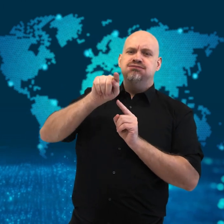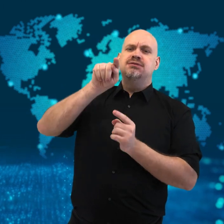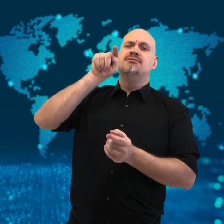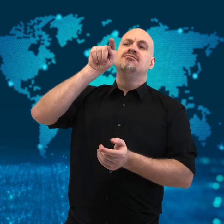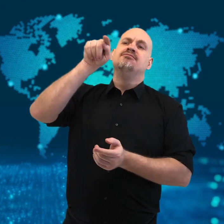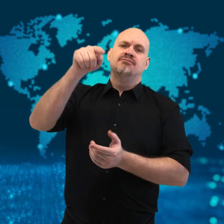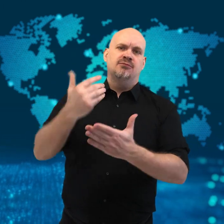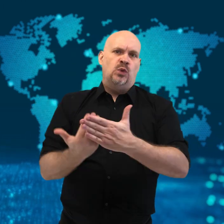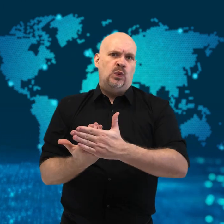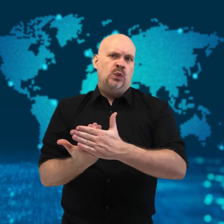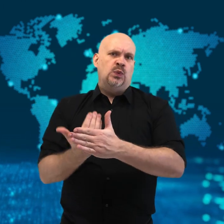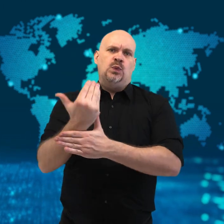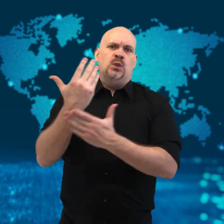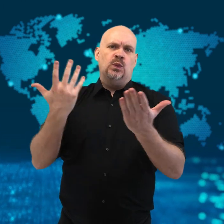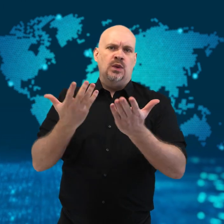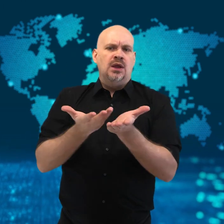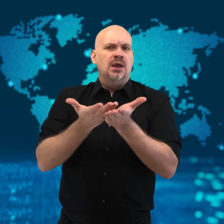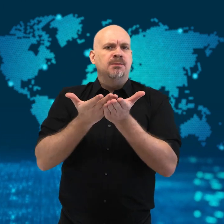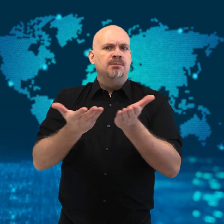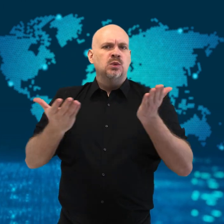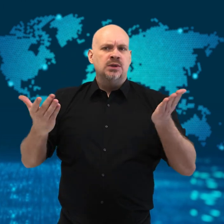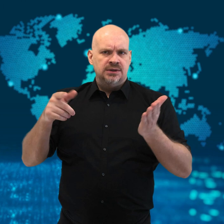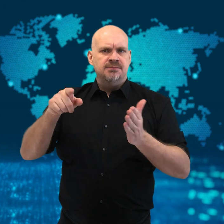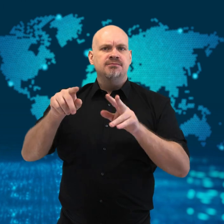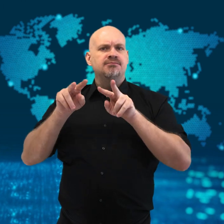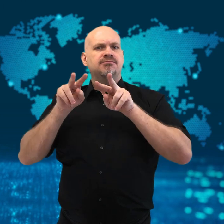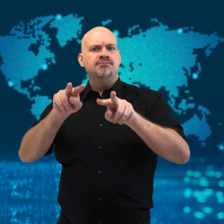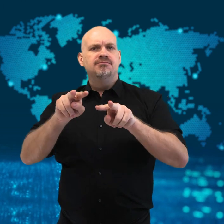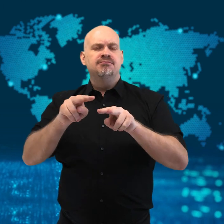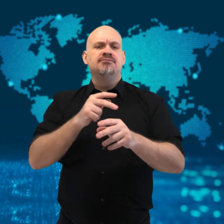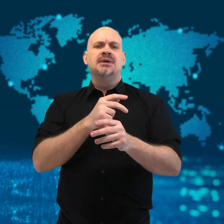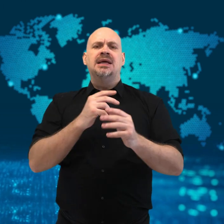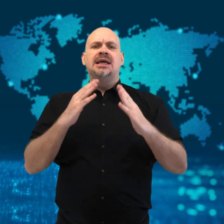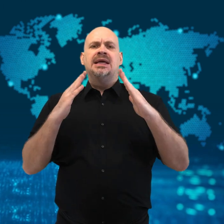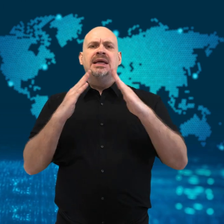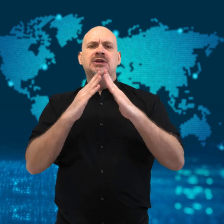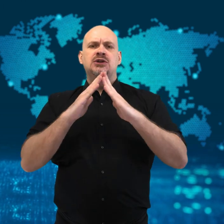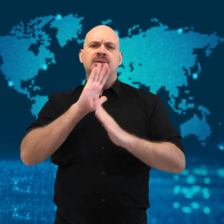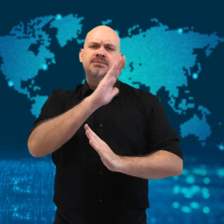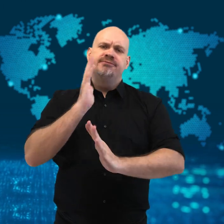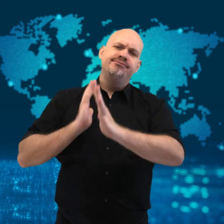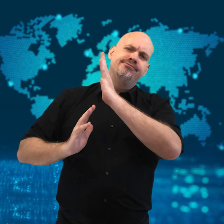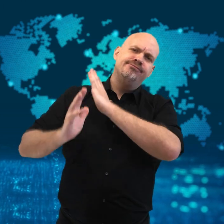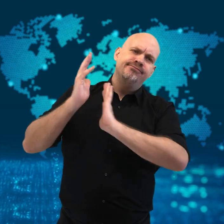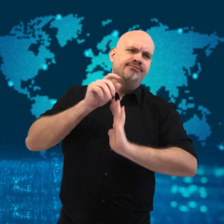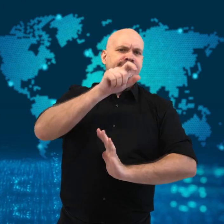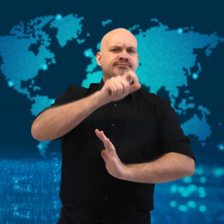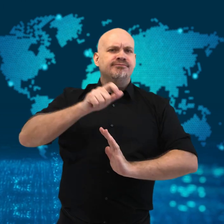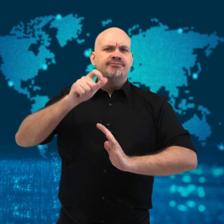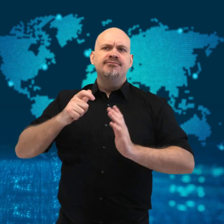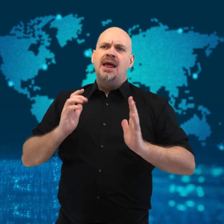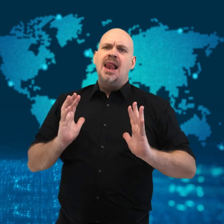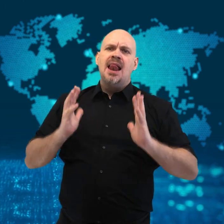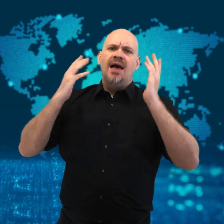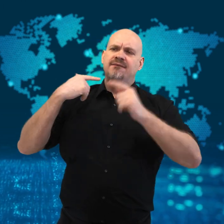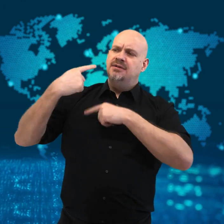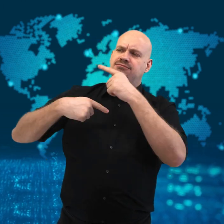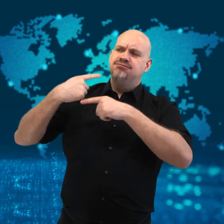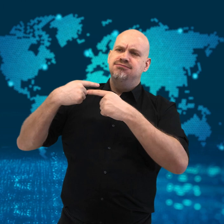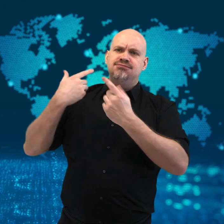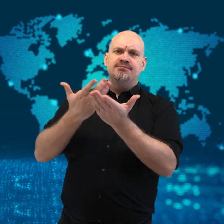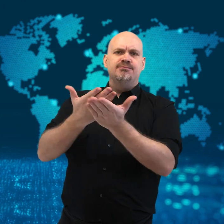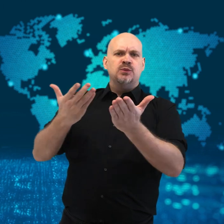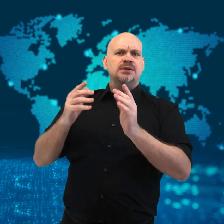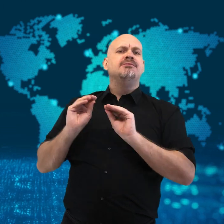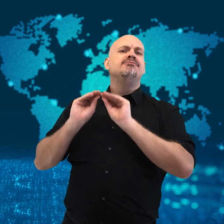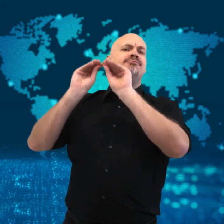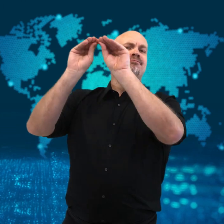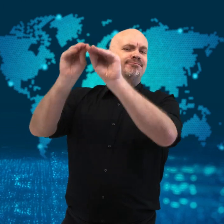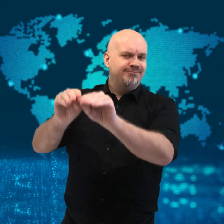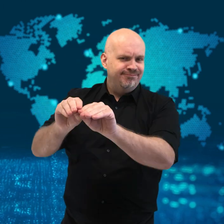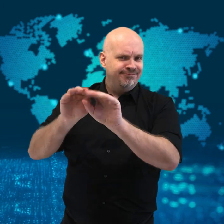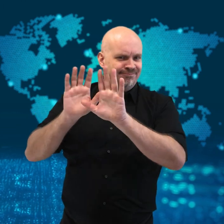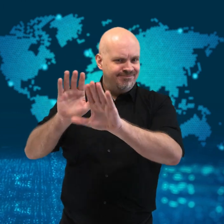kilometers to the new National Museum of Egyptian Civilization.